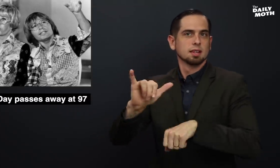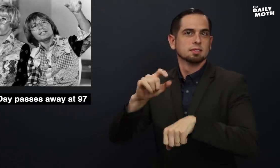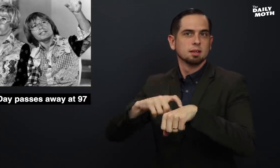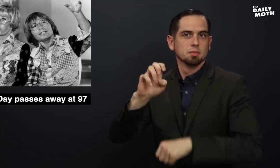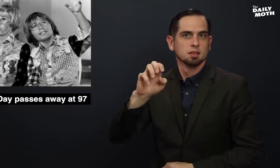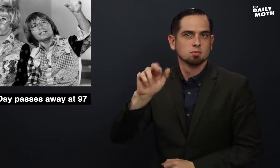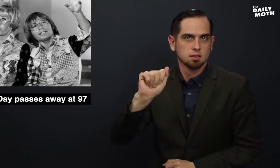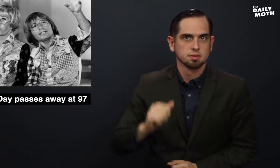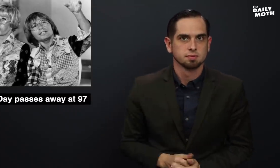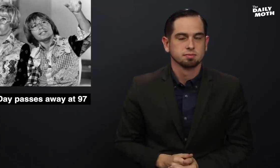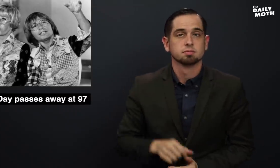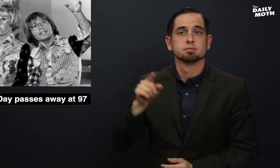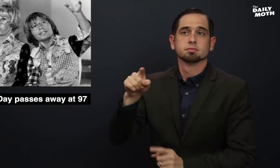in that time era.